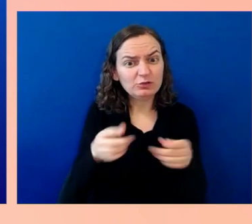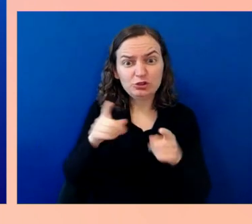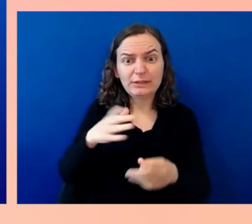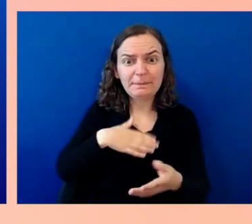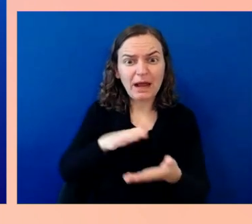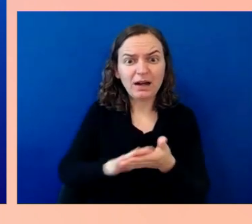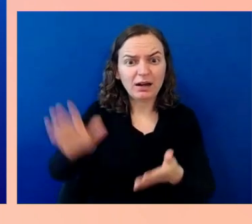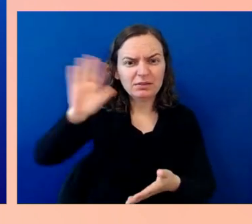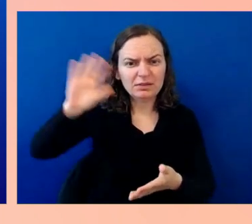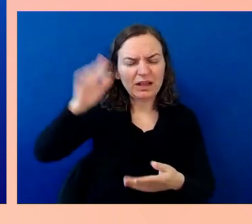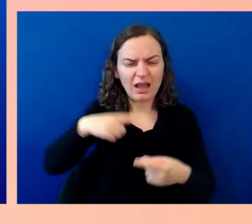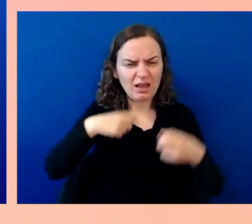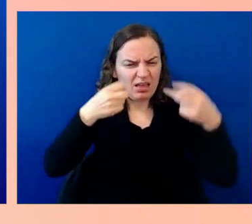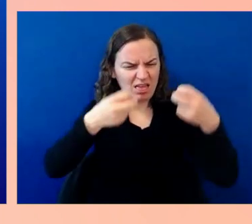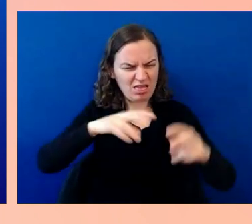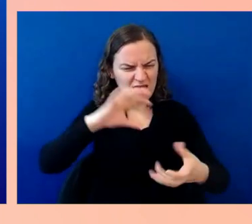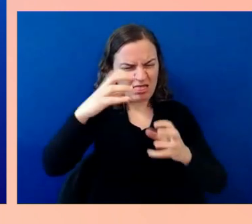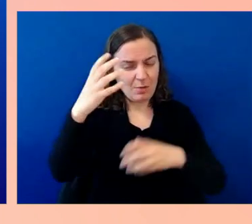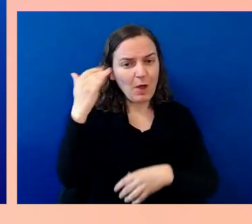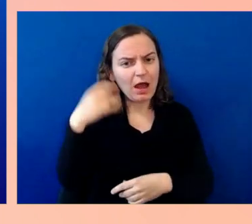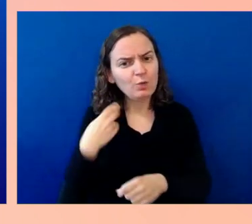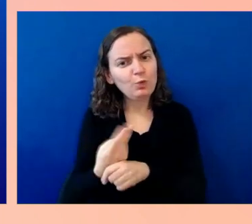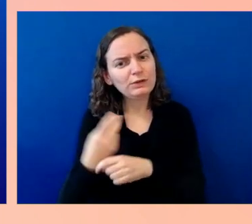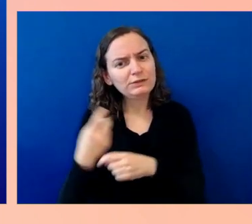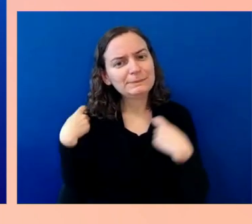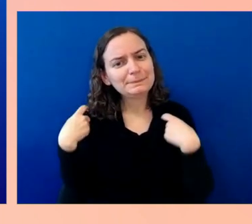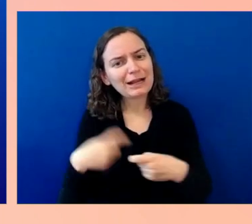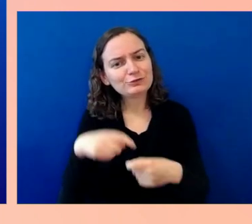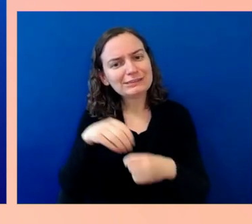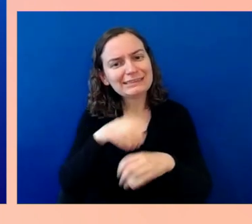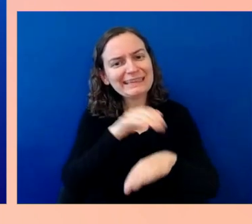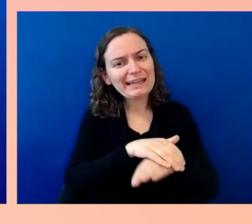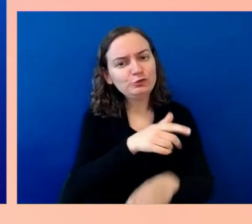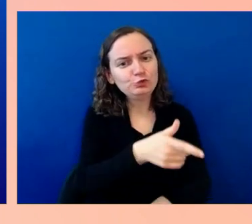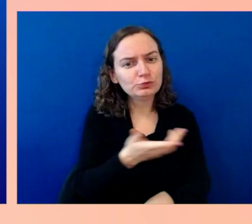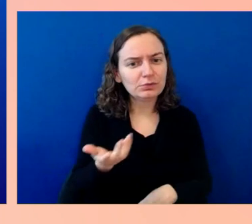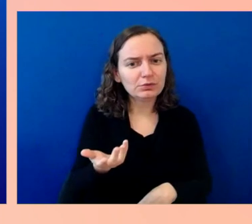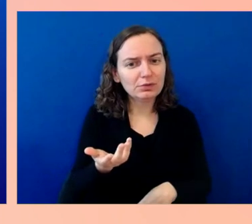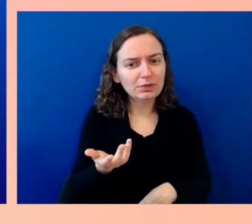because of a tilde in a comment because I wrote it in Spanish.